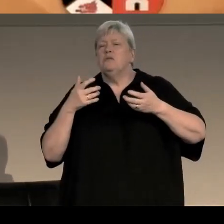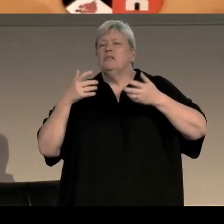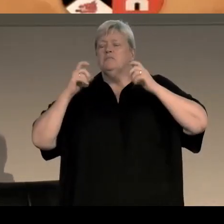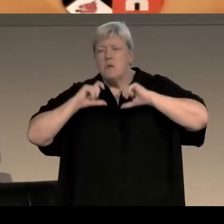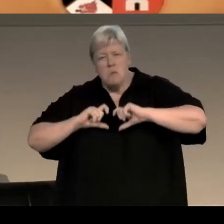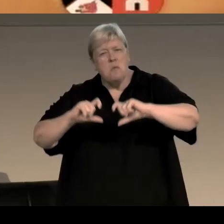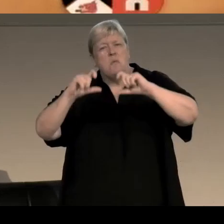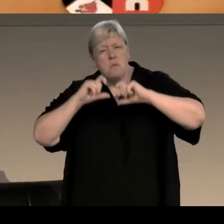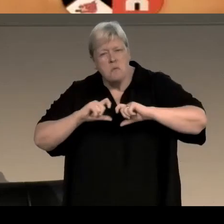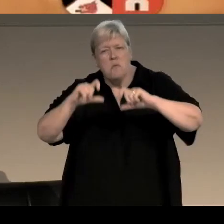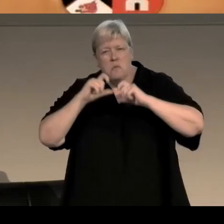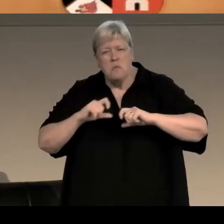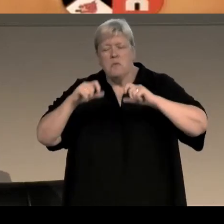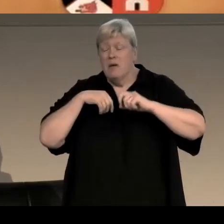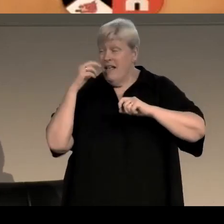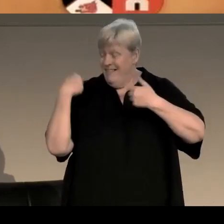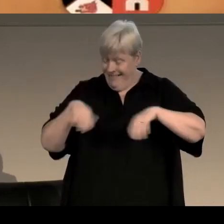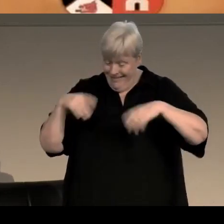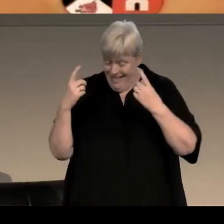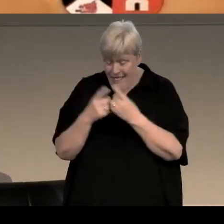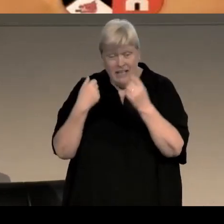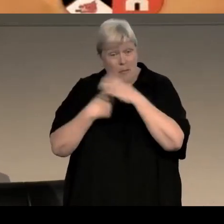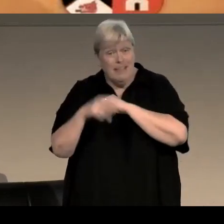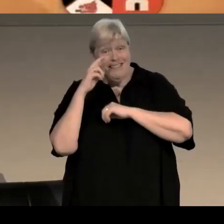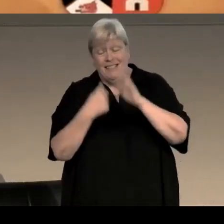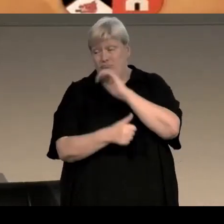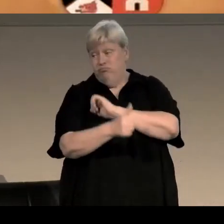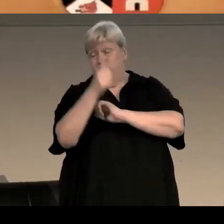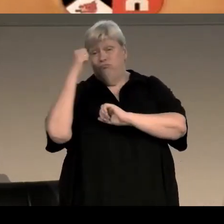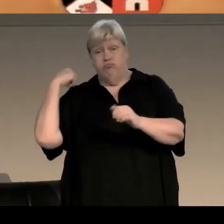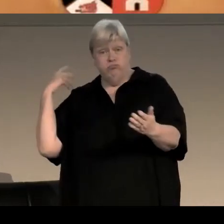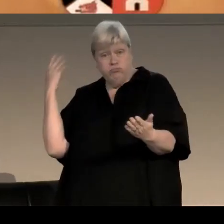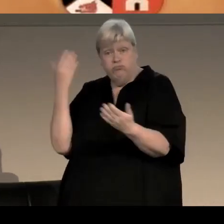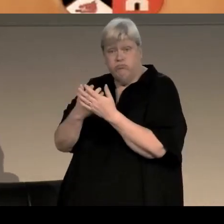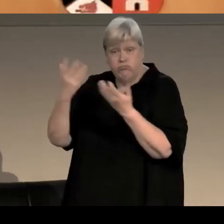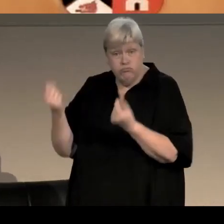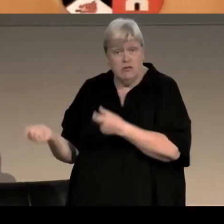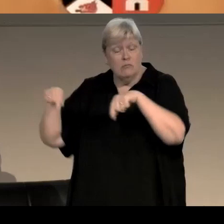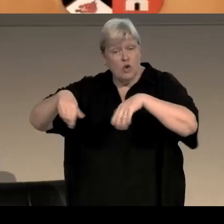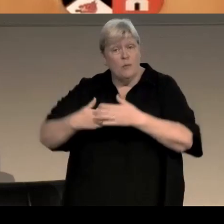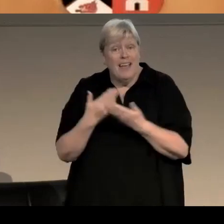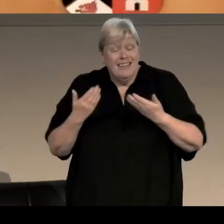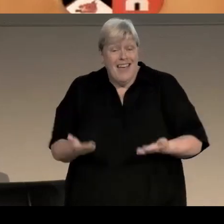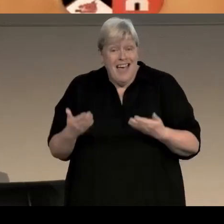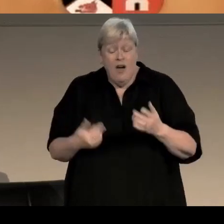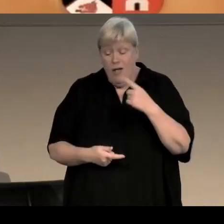and plunder the things I'd seen and experienced over the years so I thought "Last year of normal life was 2019",